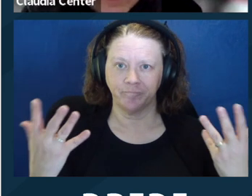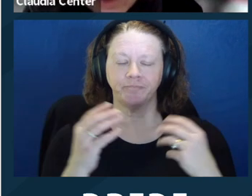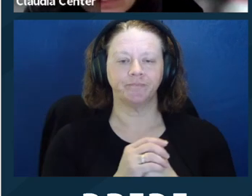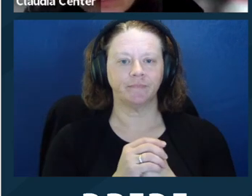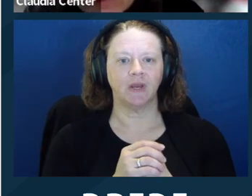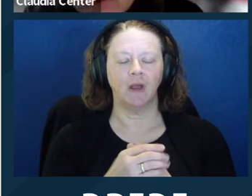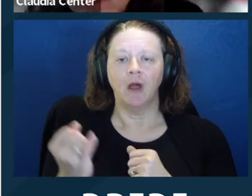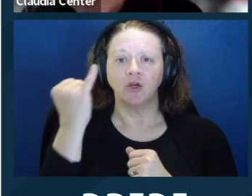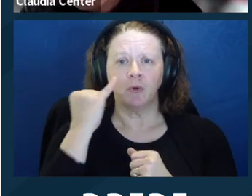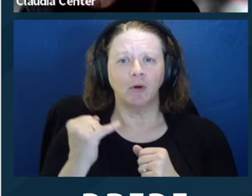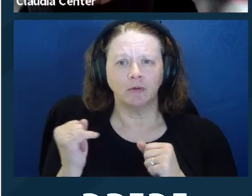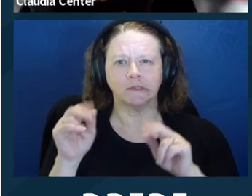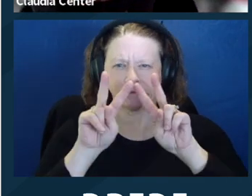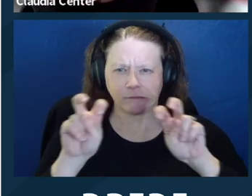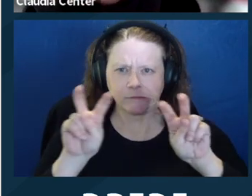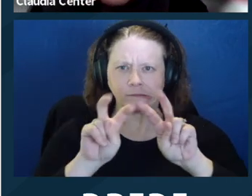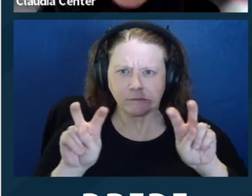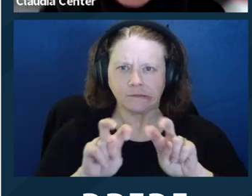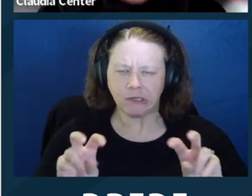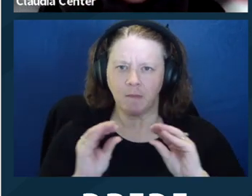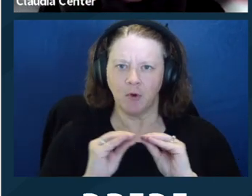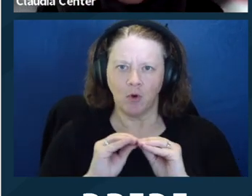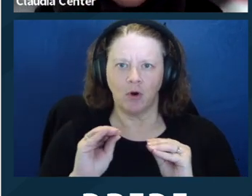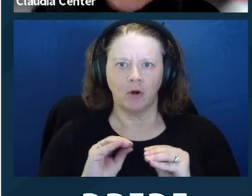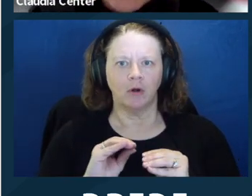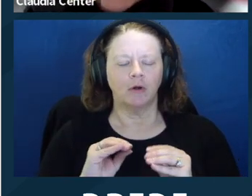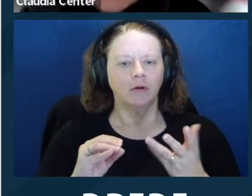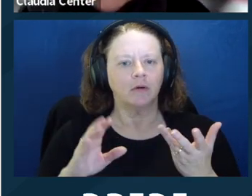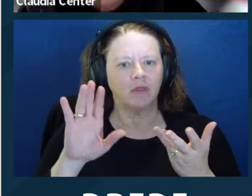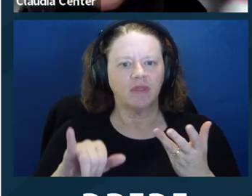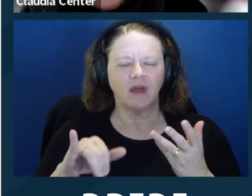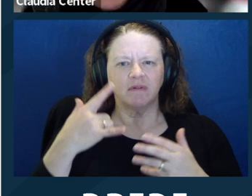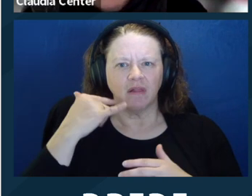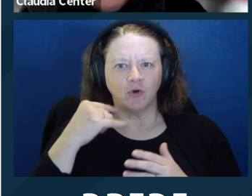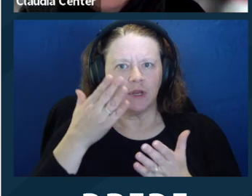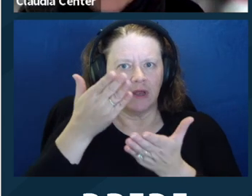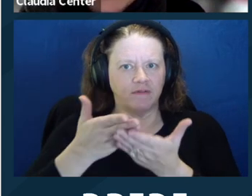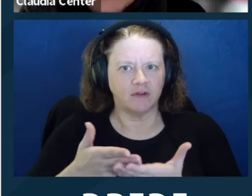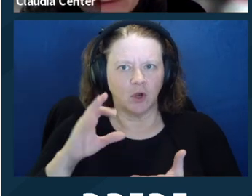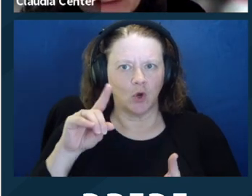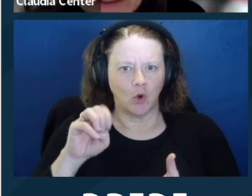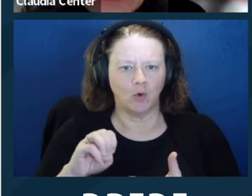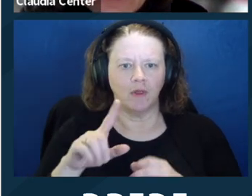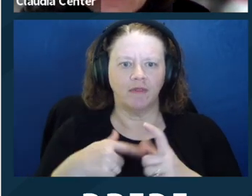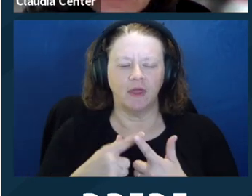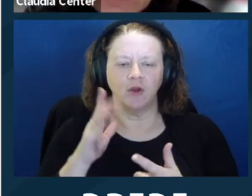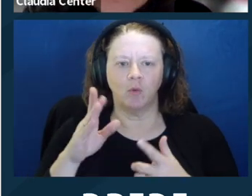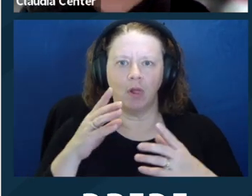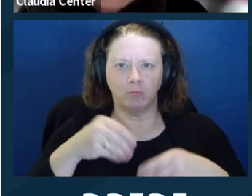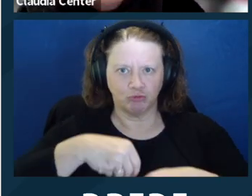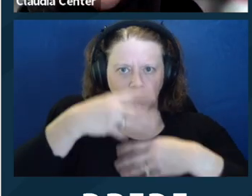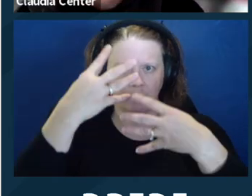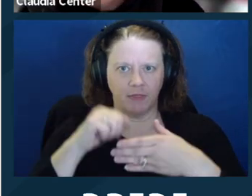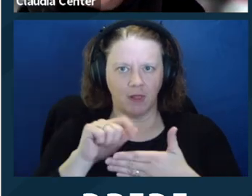the Law Revision Commission comments, and what these Commission comments say that communication